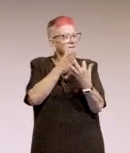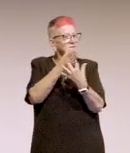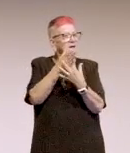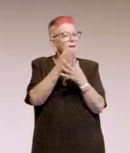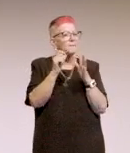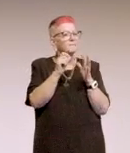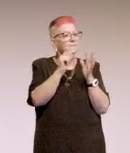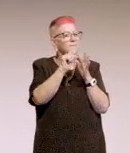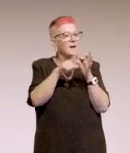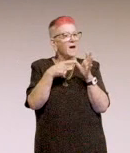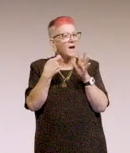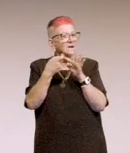where we take them around and do tasks.